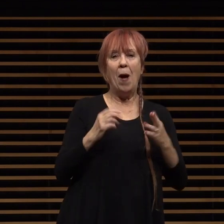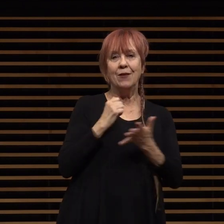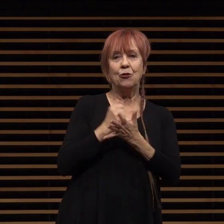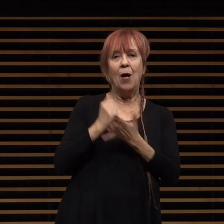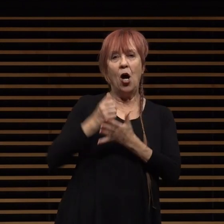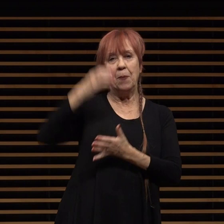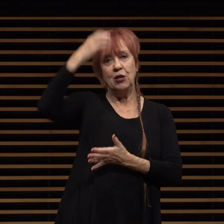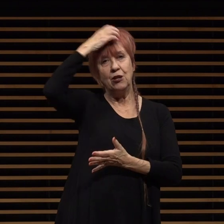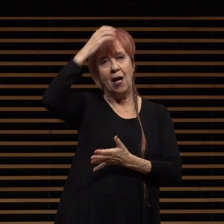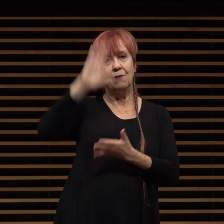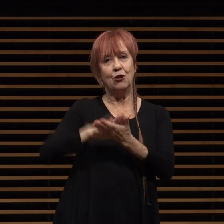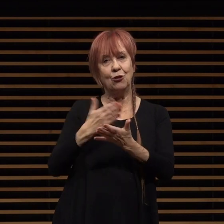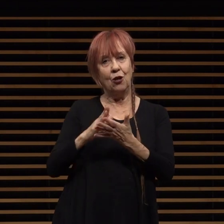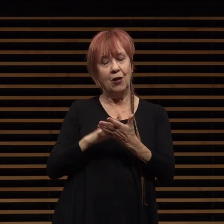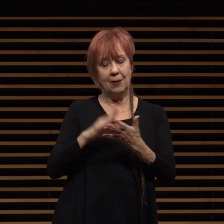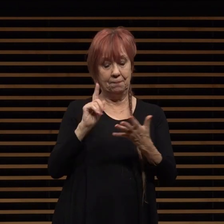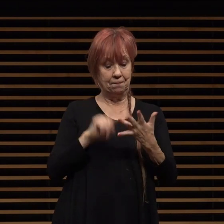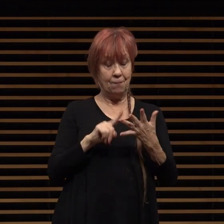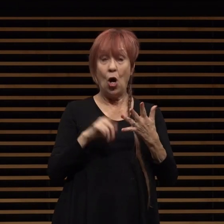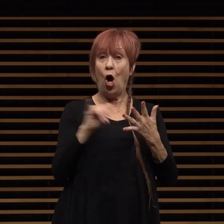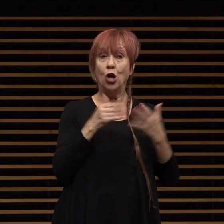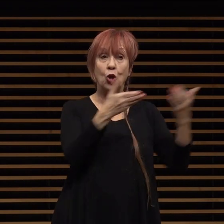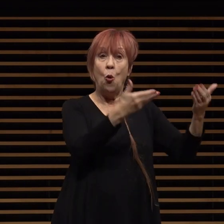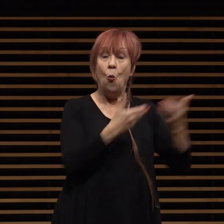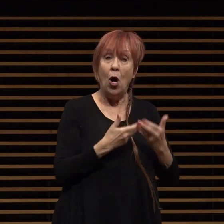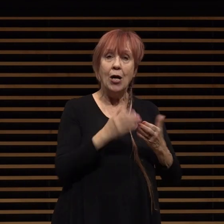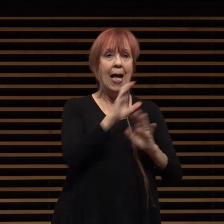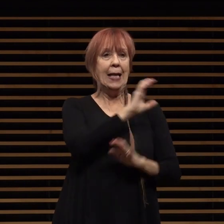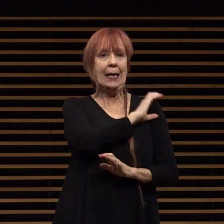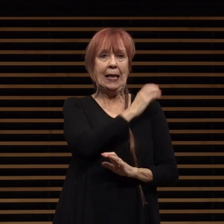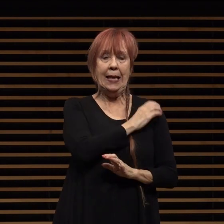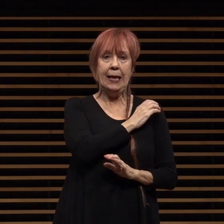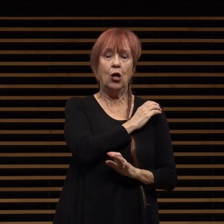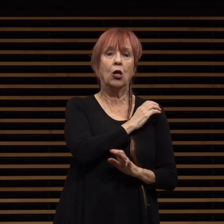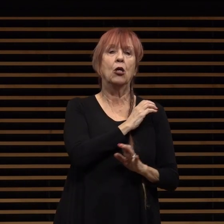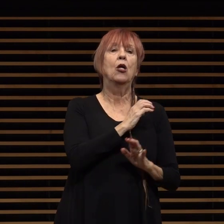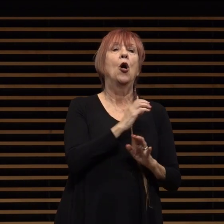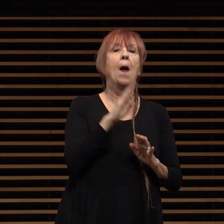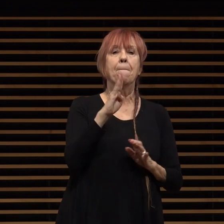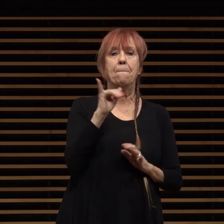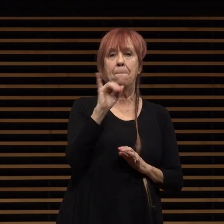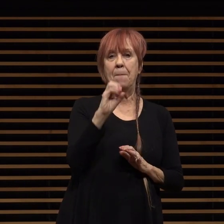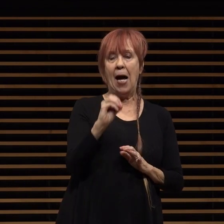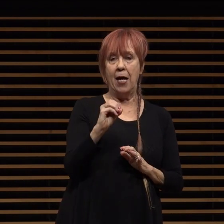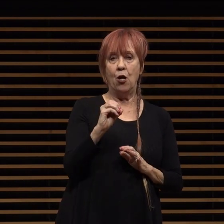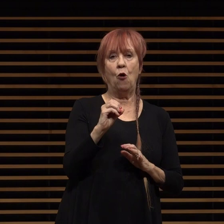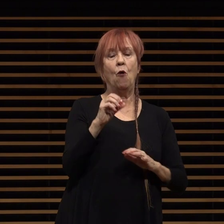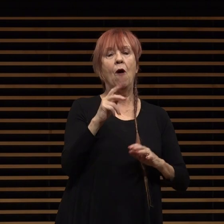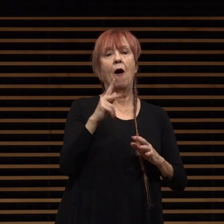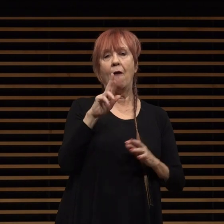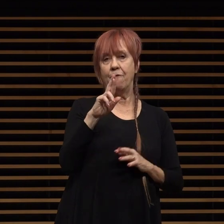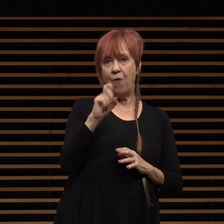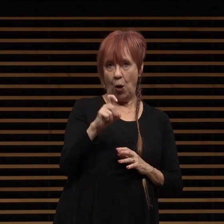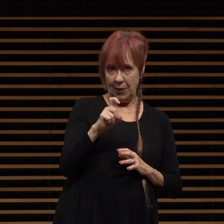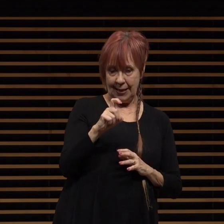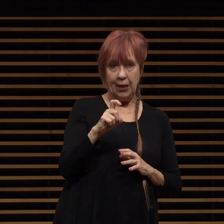we are also welcoming a clinical stage biopharmaceutical company depasity to